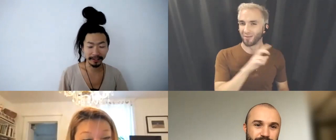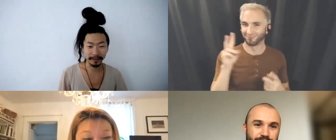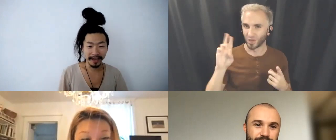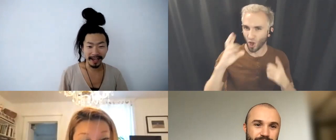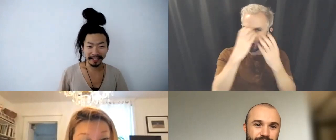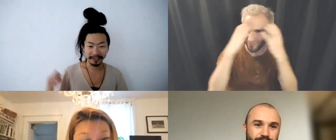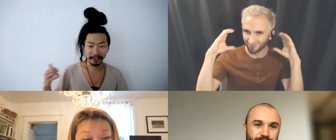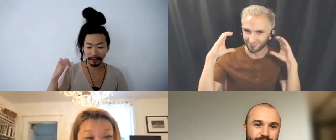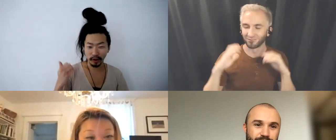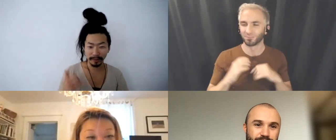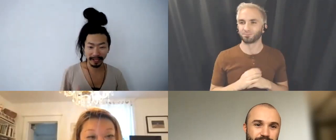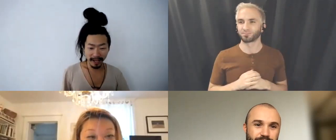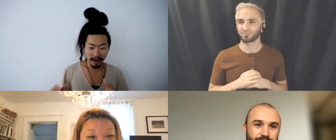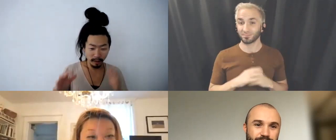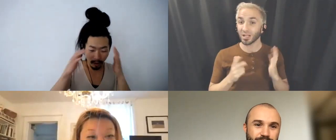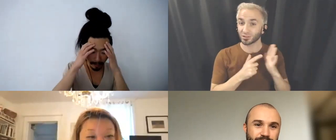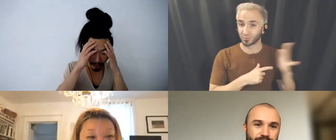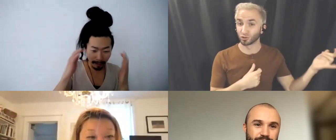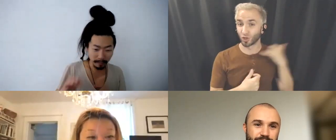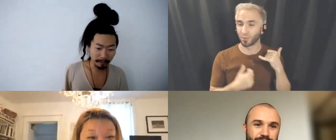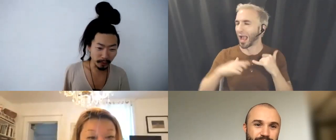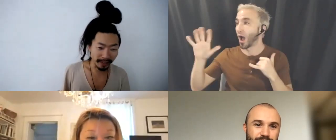Then sometimes she'll call me like, oh my God it's midnight,